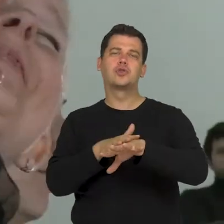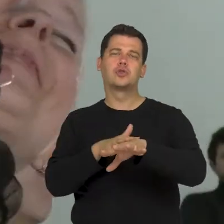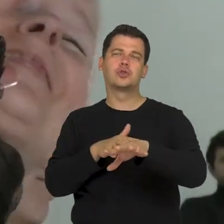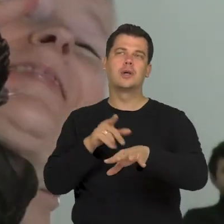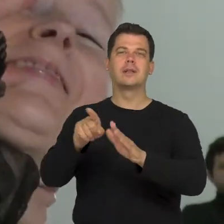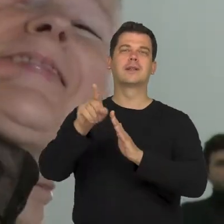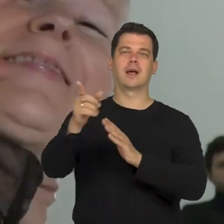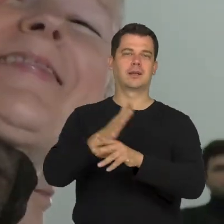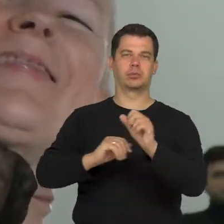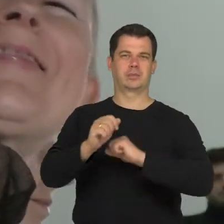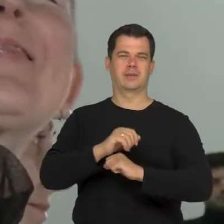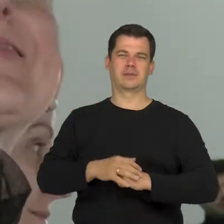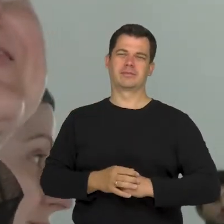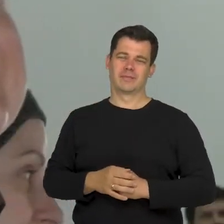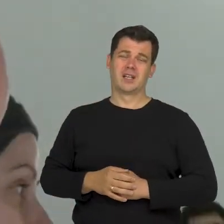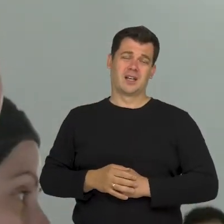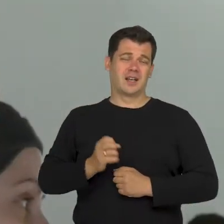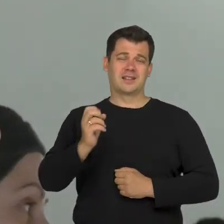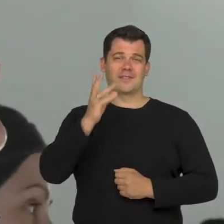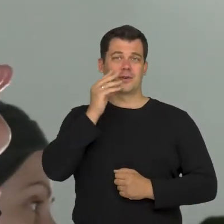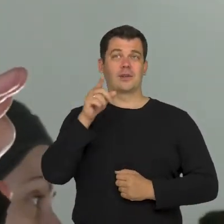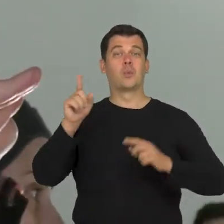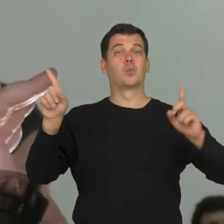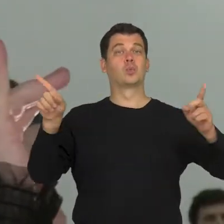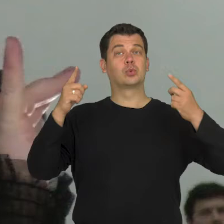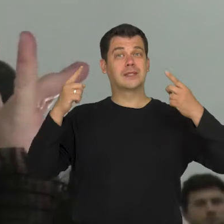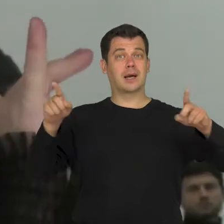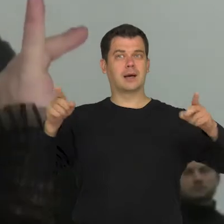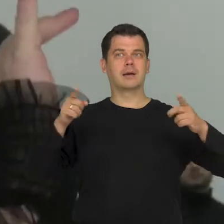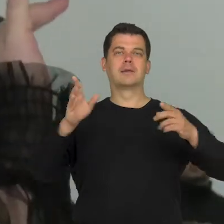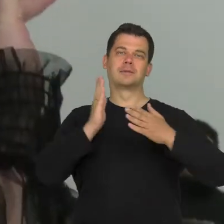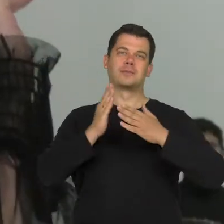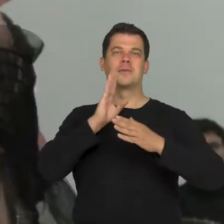This is very significant that this music creates a framework and narration.